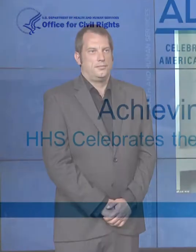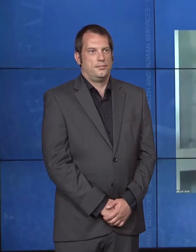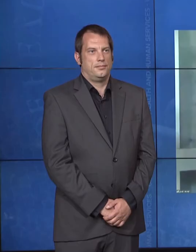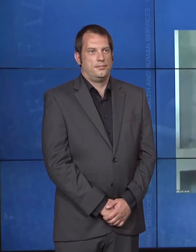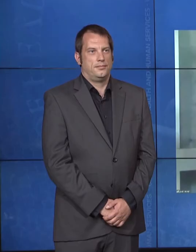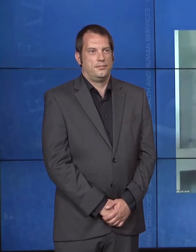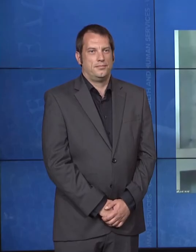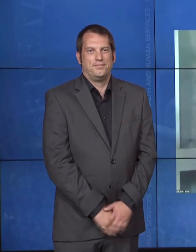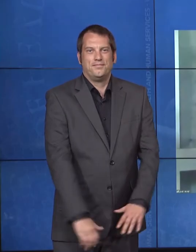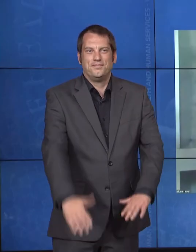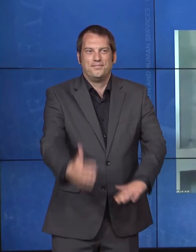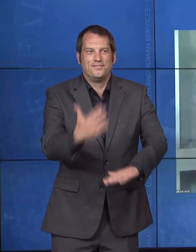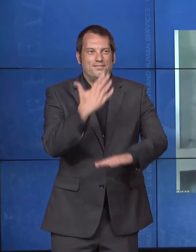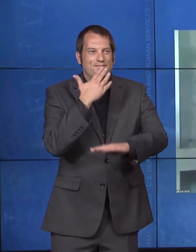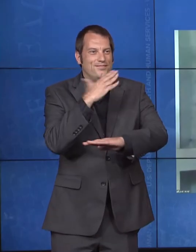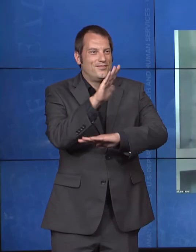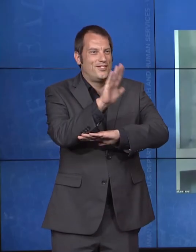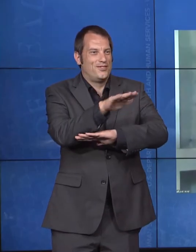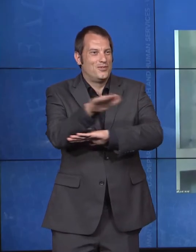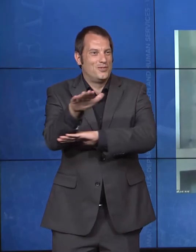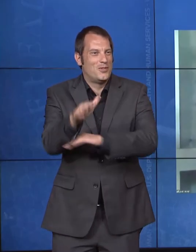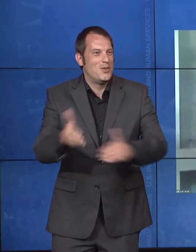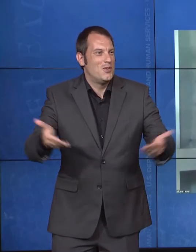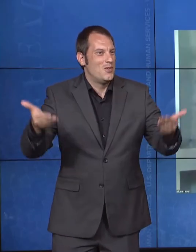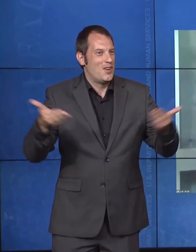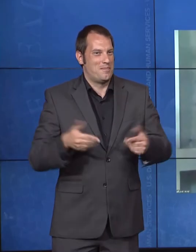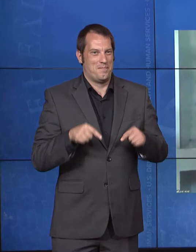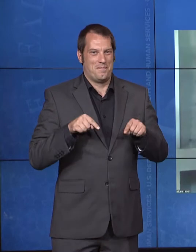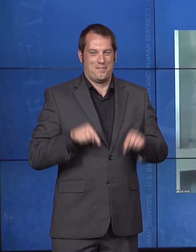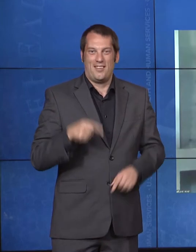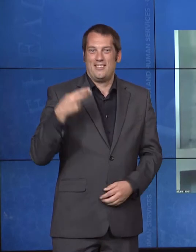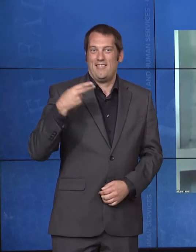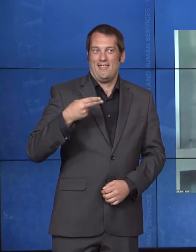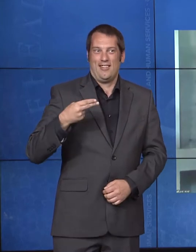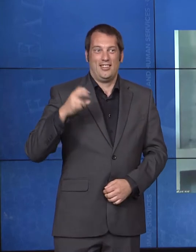Julie Hocker: Good afternoon and welcome to HHS' celebration of the 30th anniversary